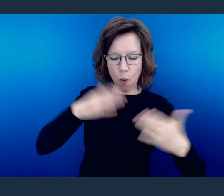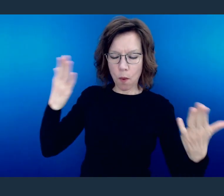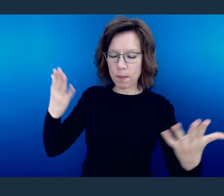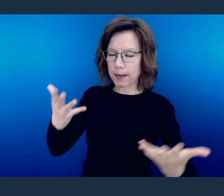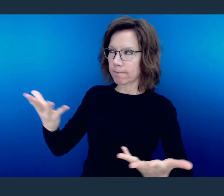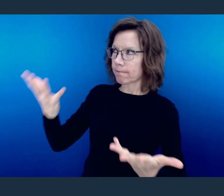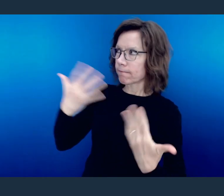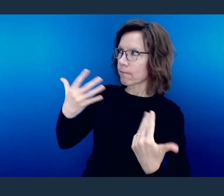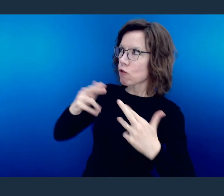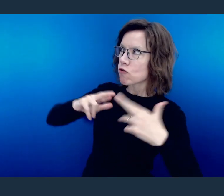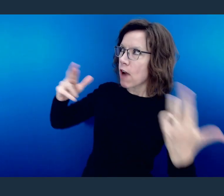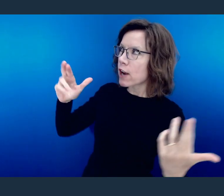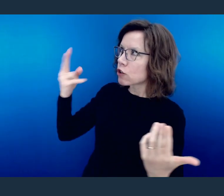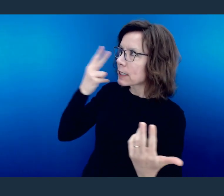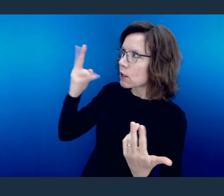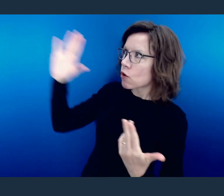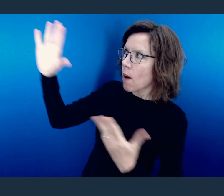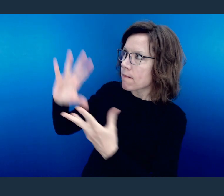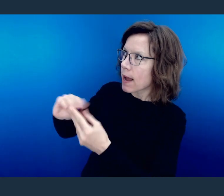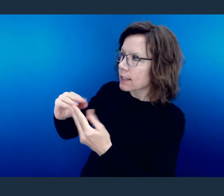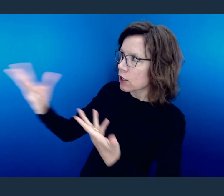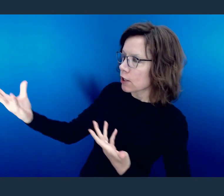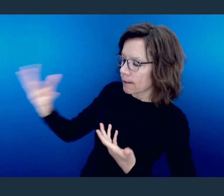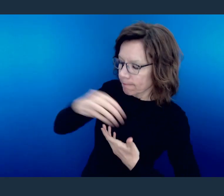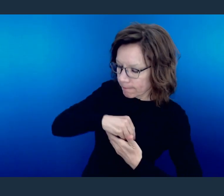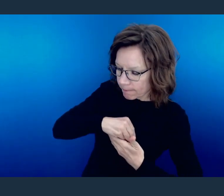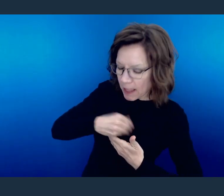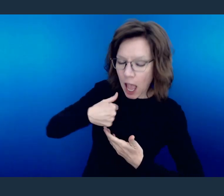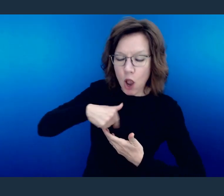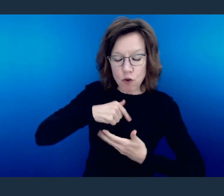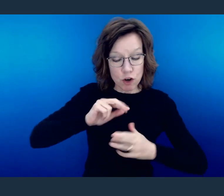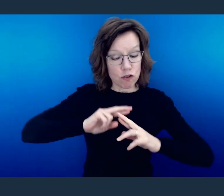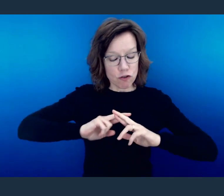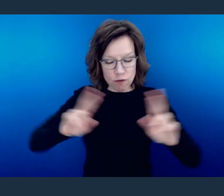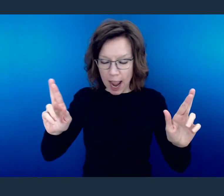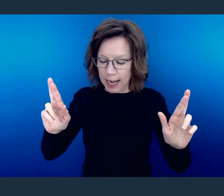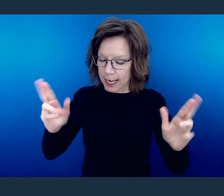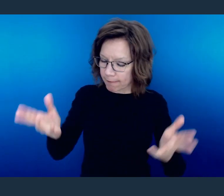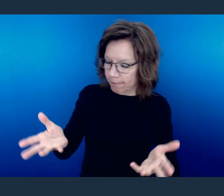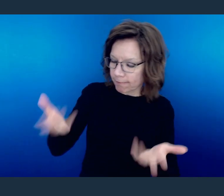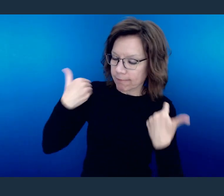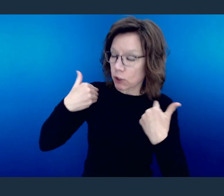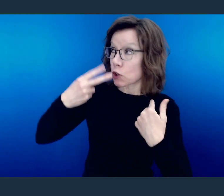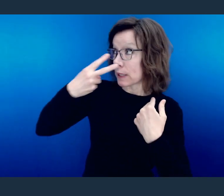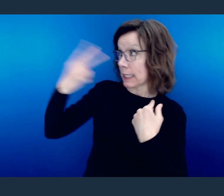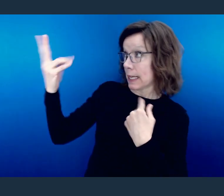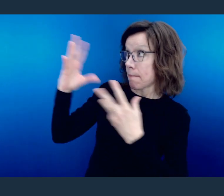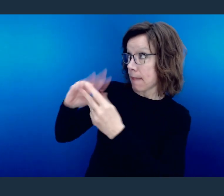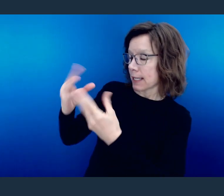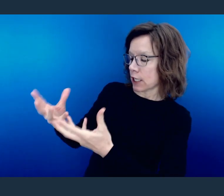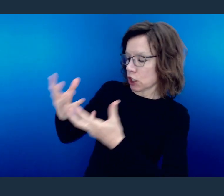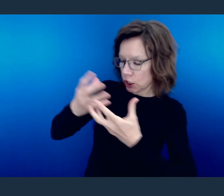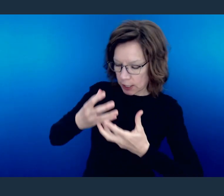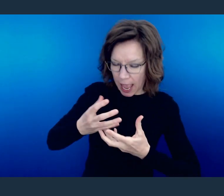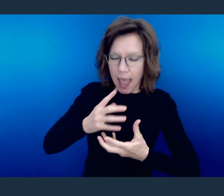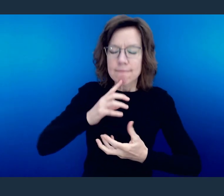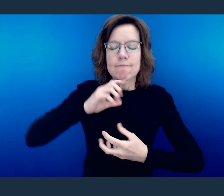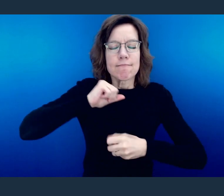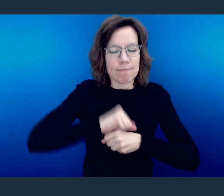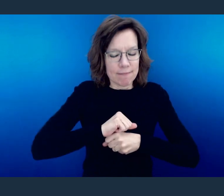that we might be open and ready to not only hear the word but that we might be doers of the word.